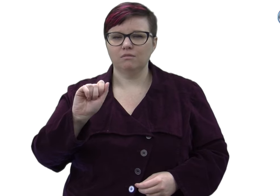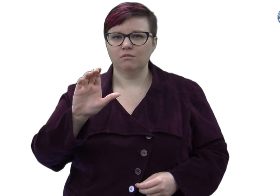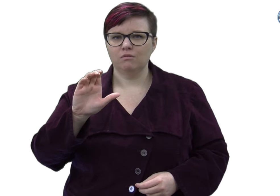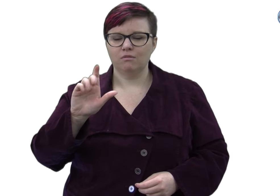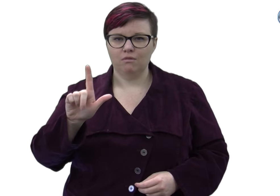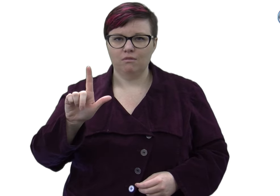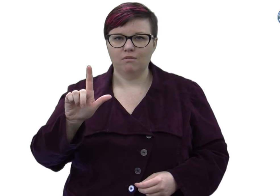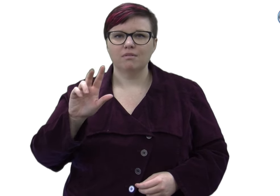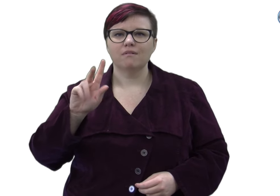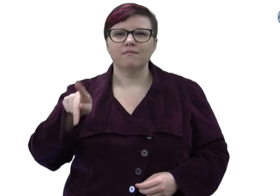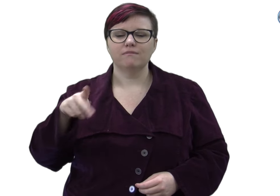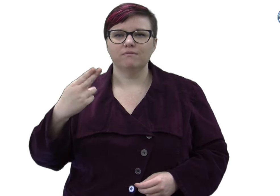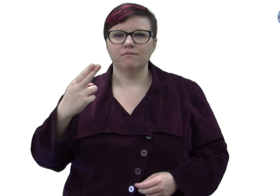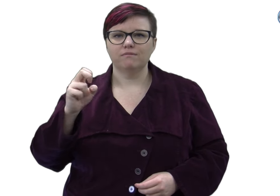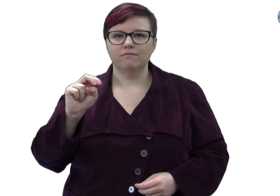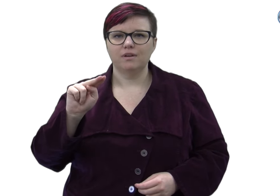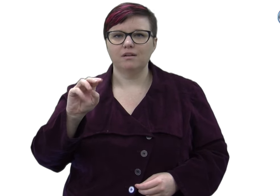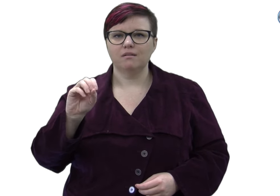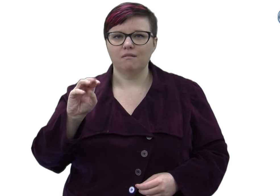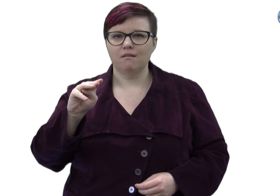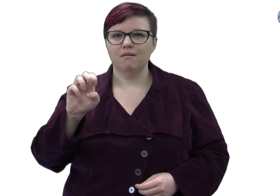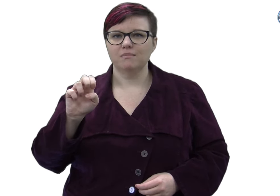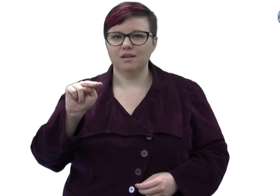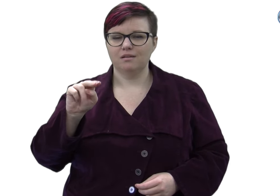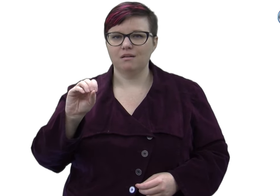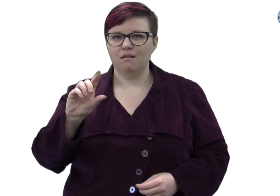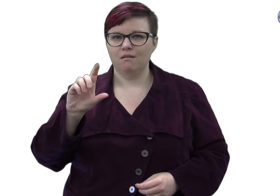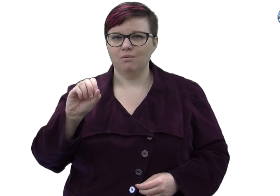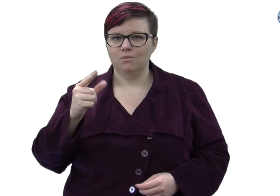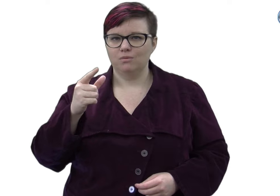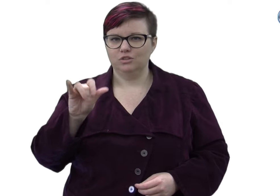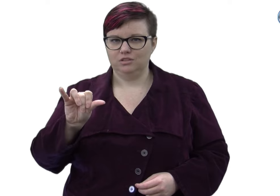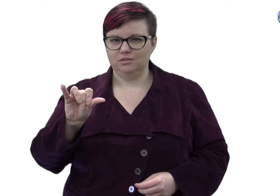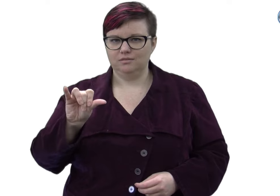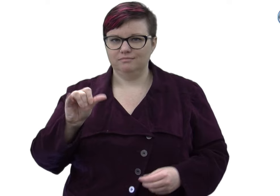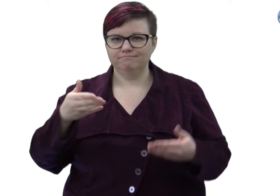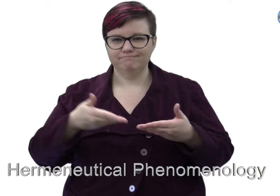hermeneutical phenomenological approach.